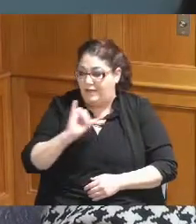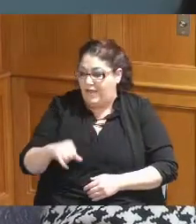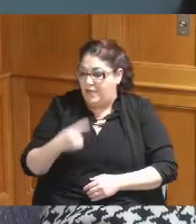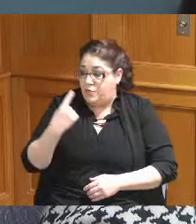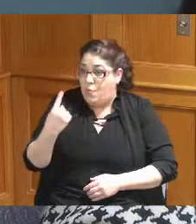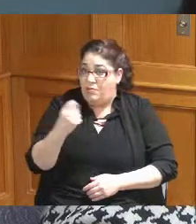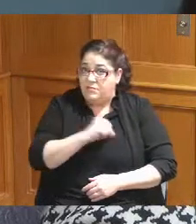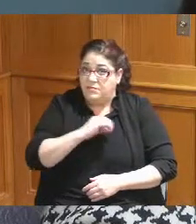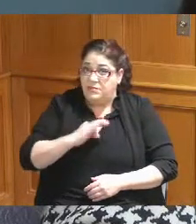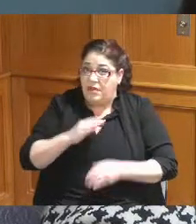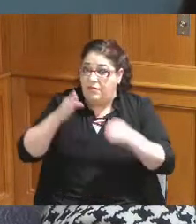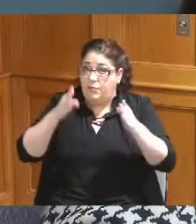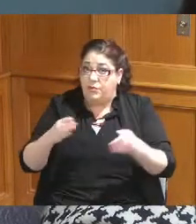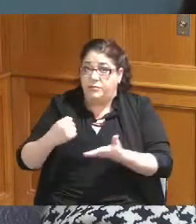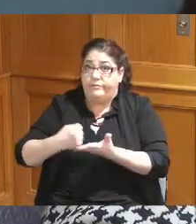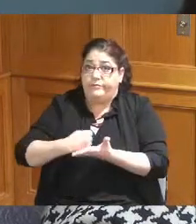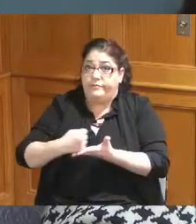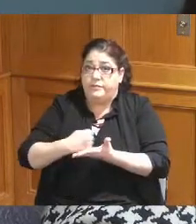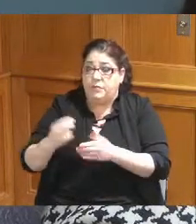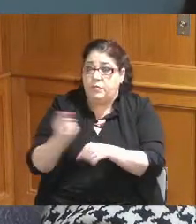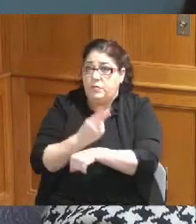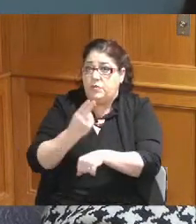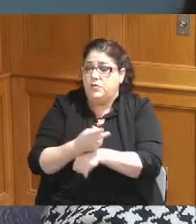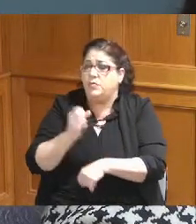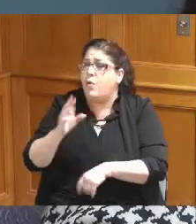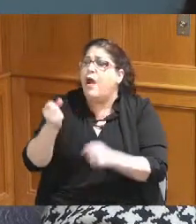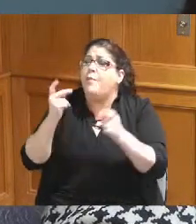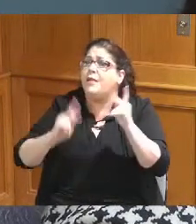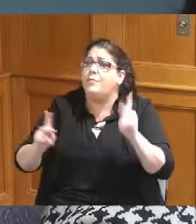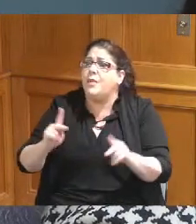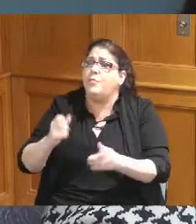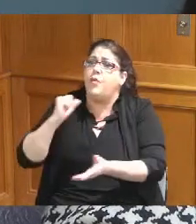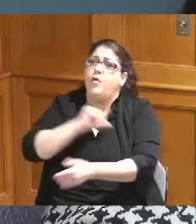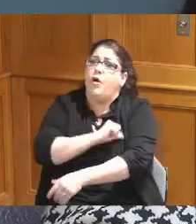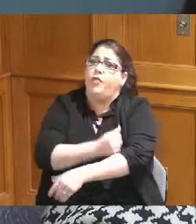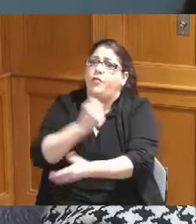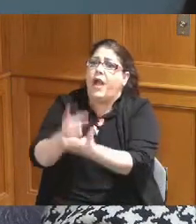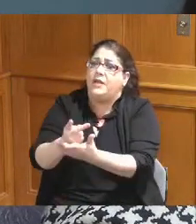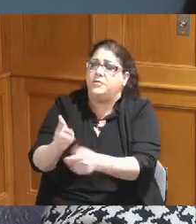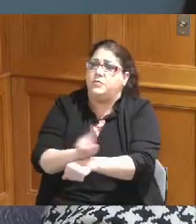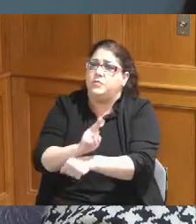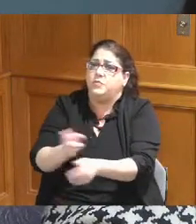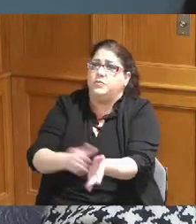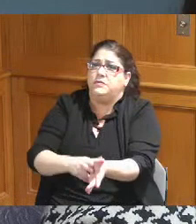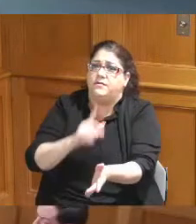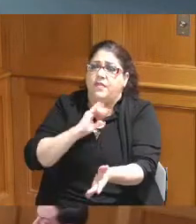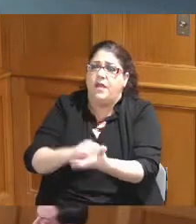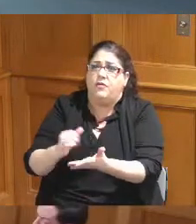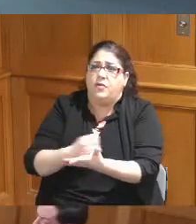person that's using this credit card or how many people usually usually when the purchase of credit